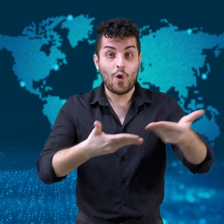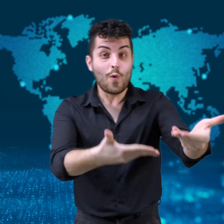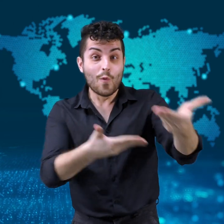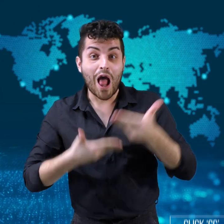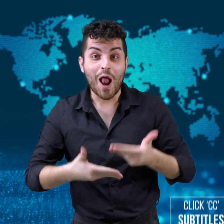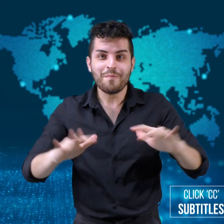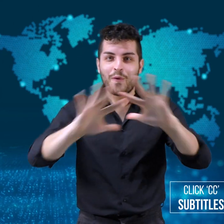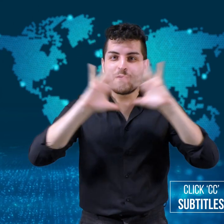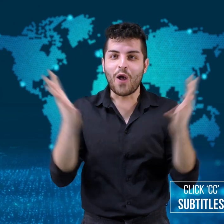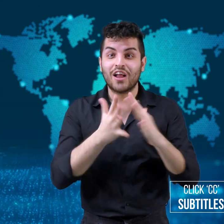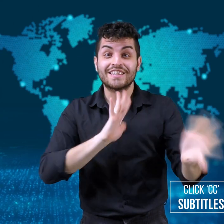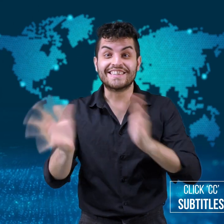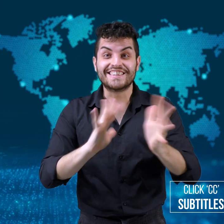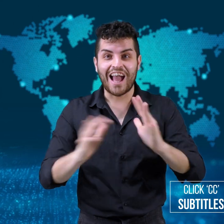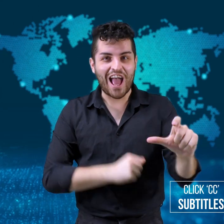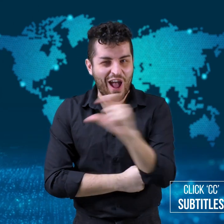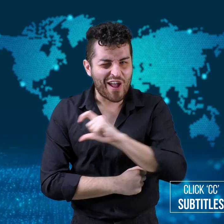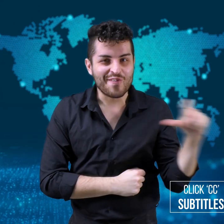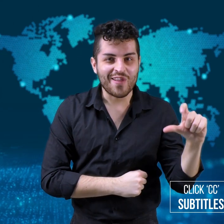Welcome to WorldSign Week!